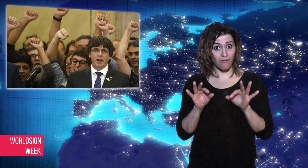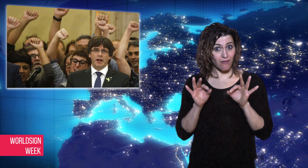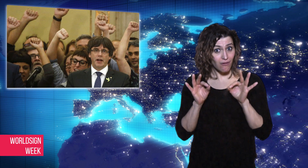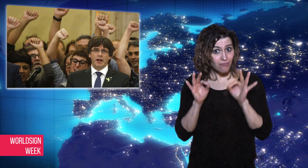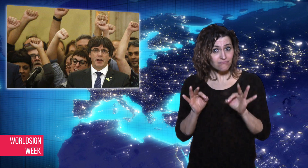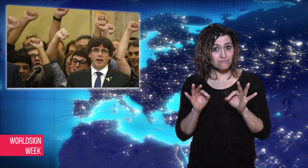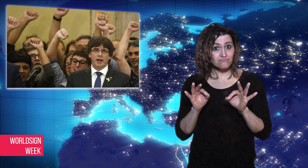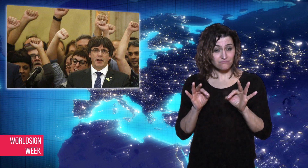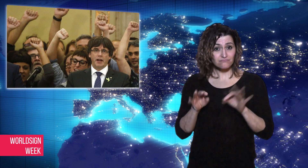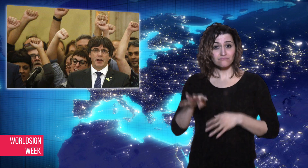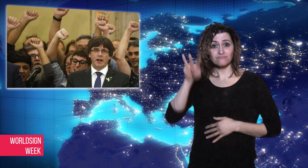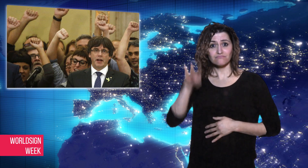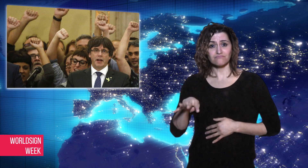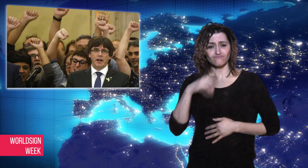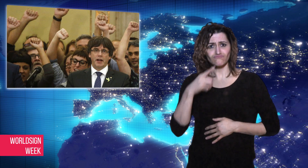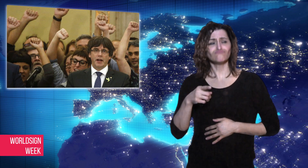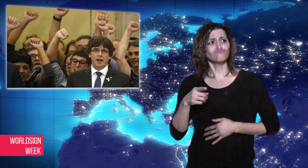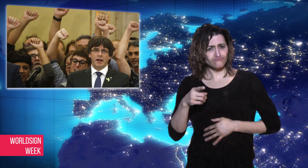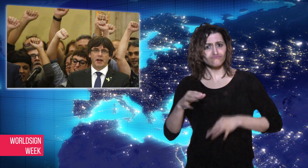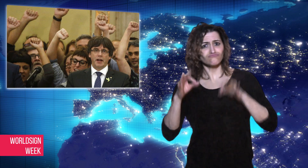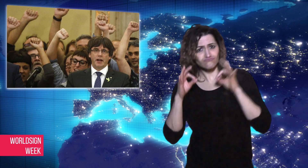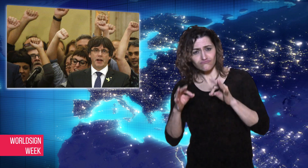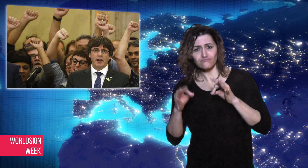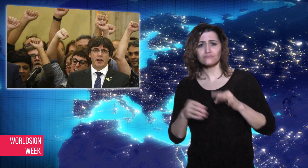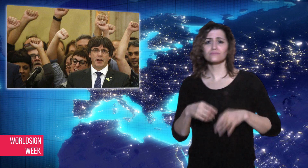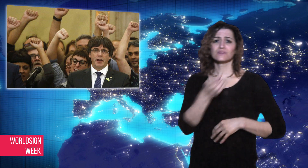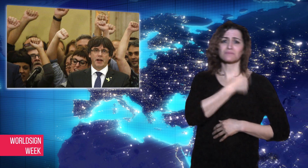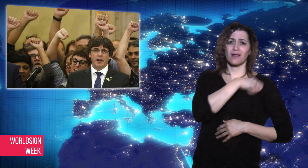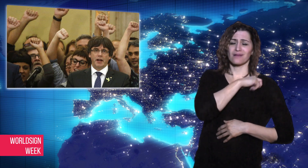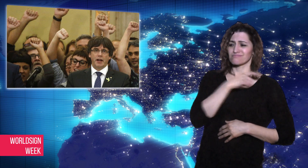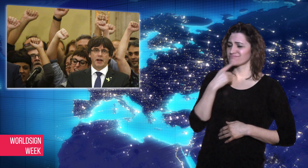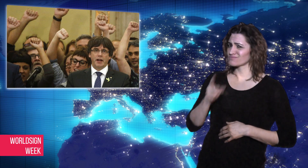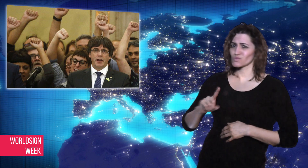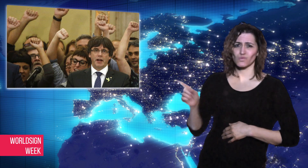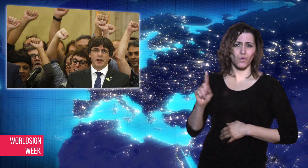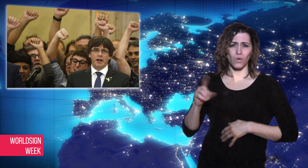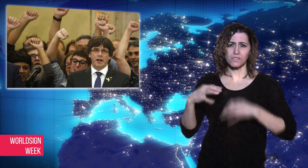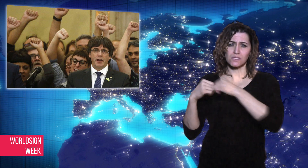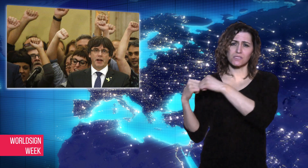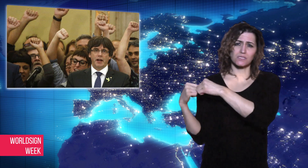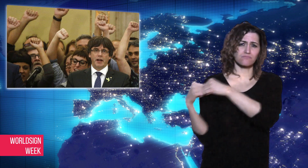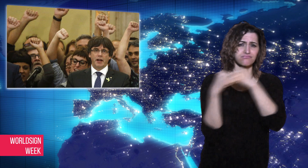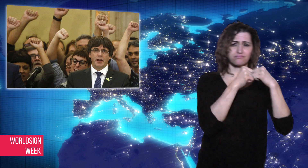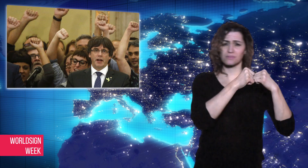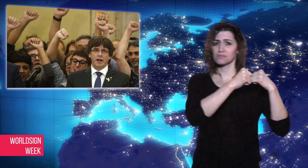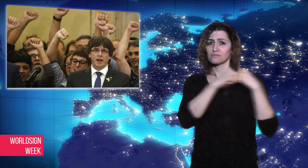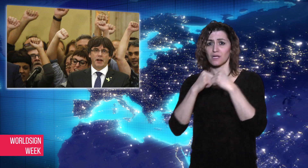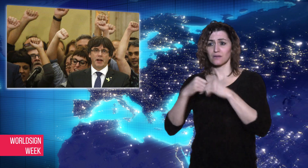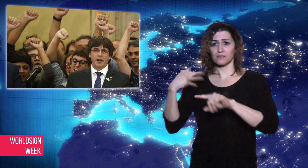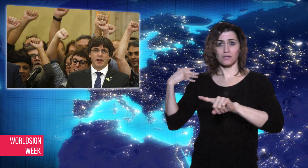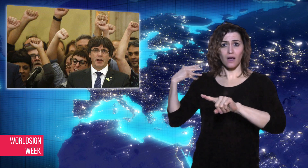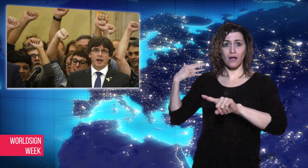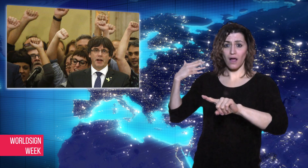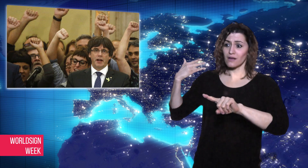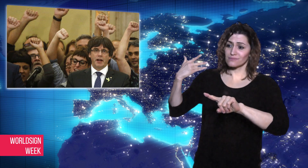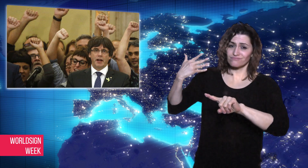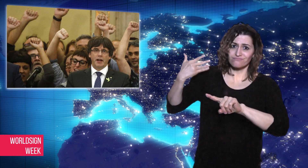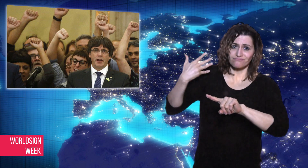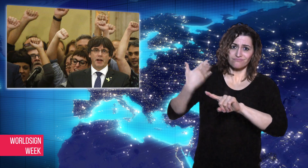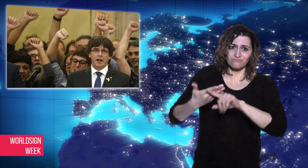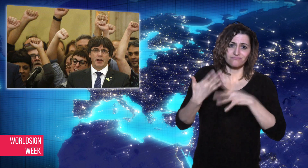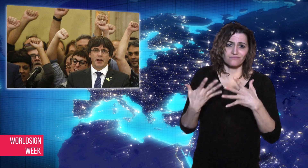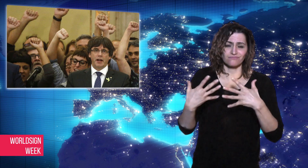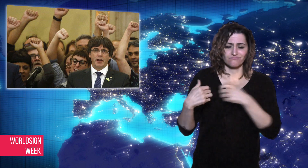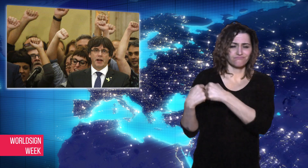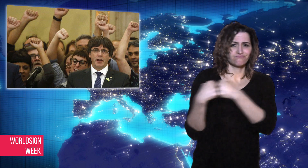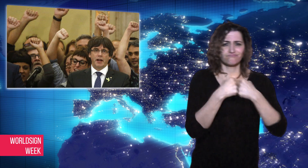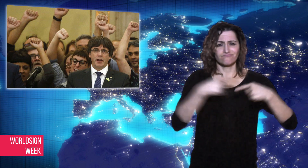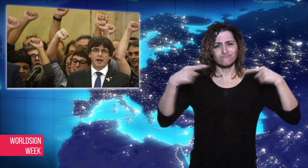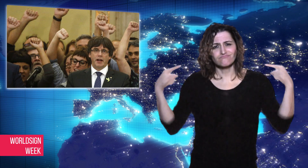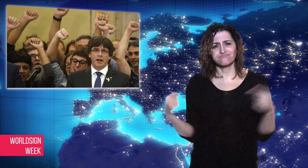legitimacy of its referendum vote since